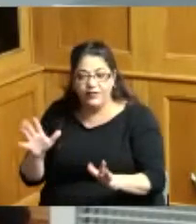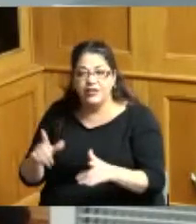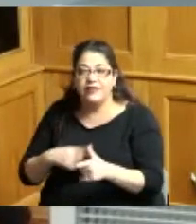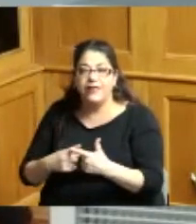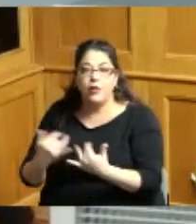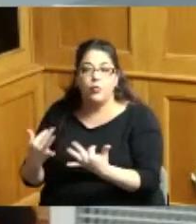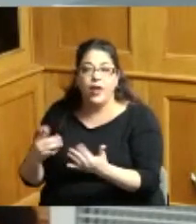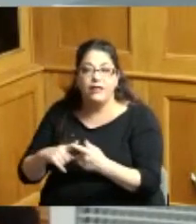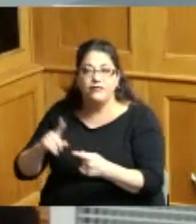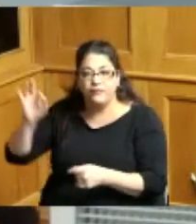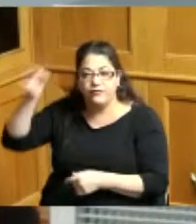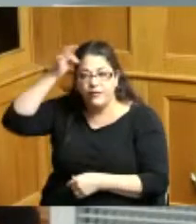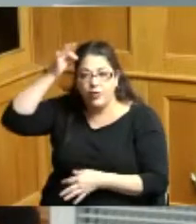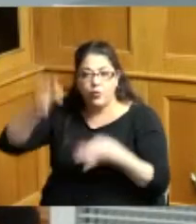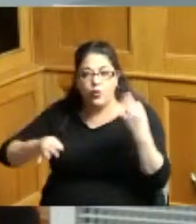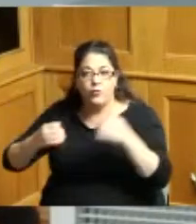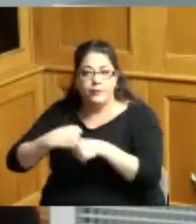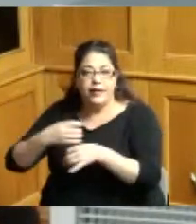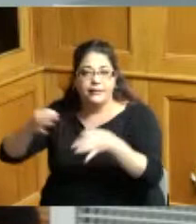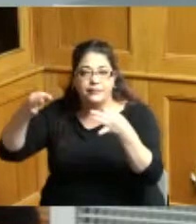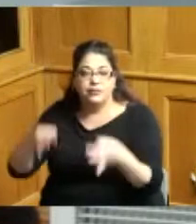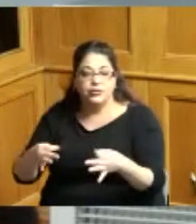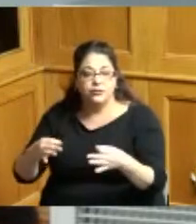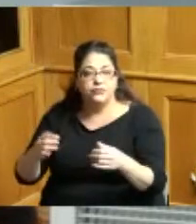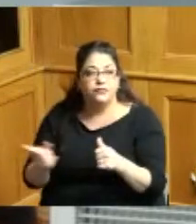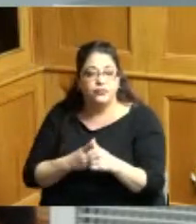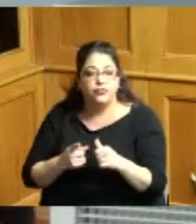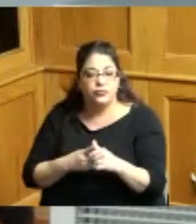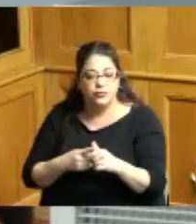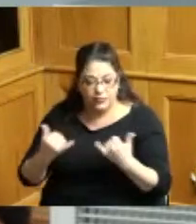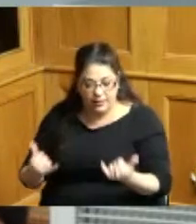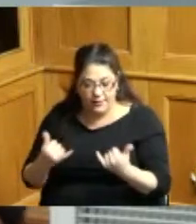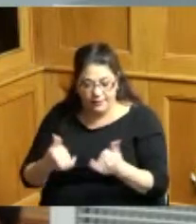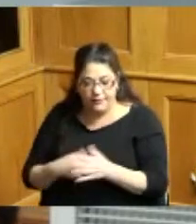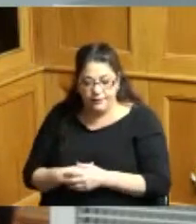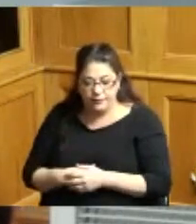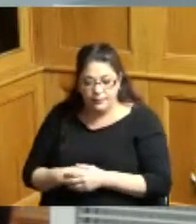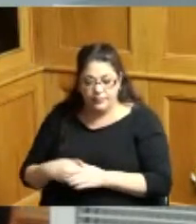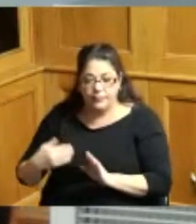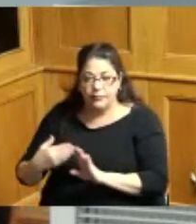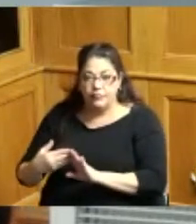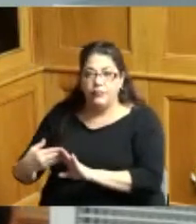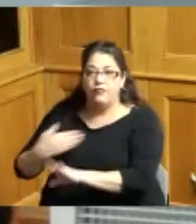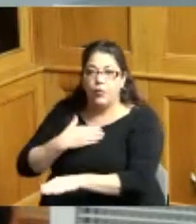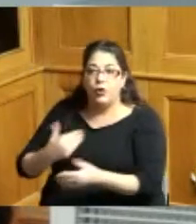from the federal court right now the suit could be over before the new council ever does any work on